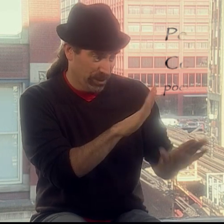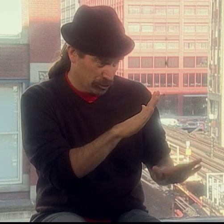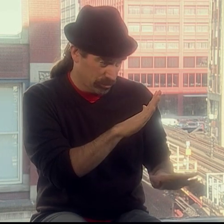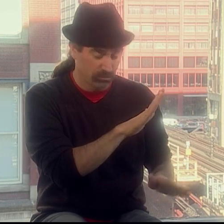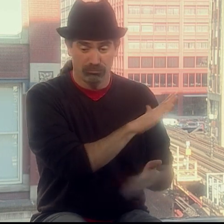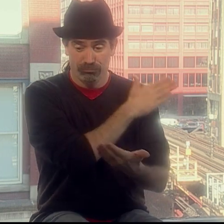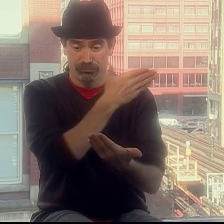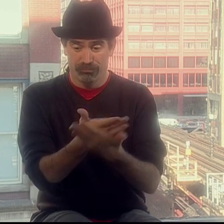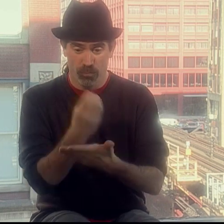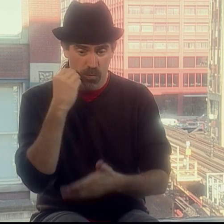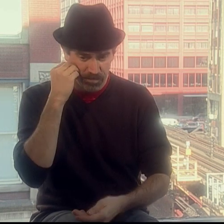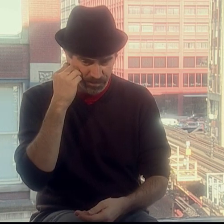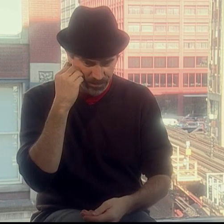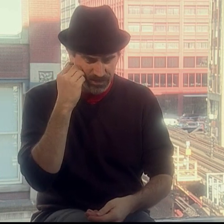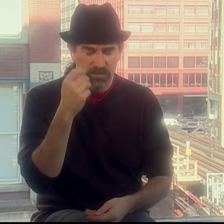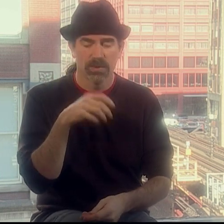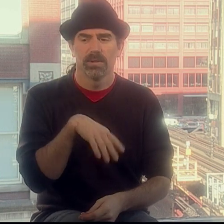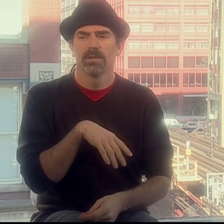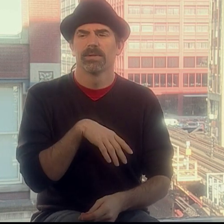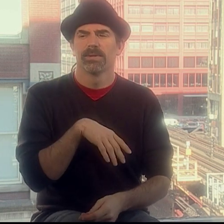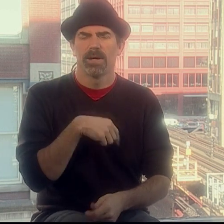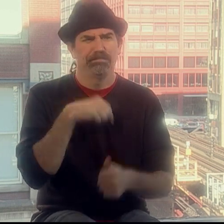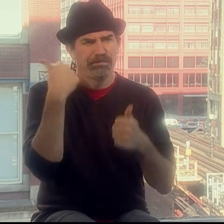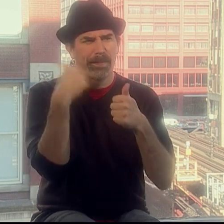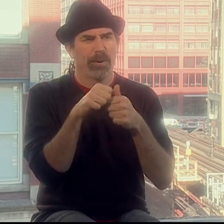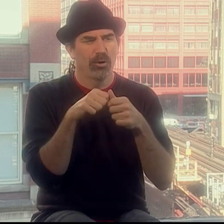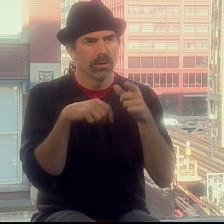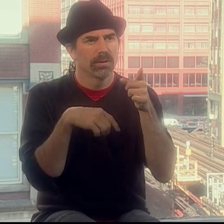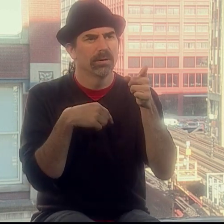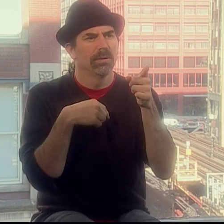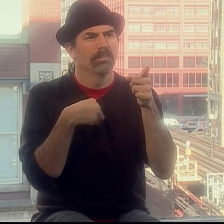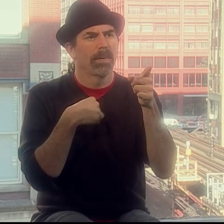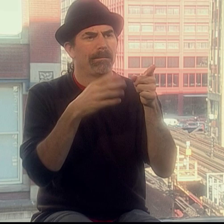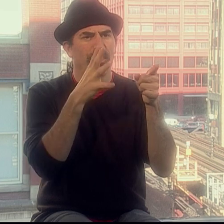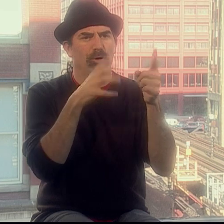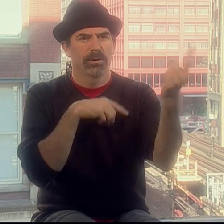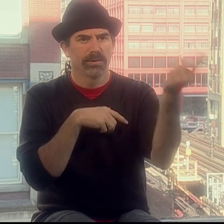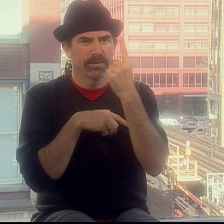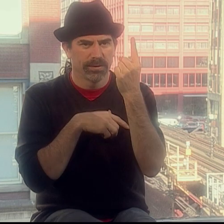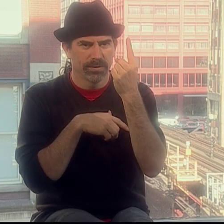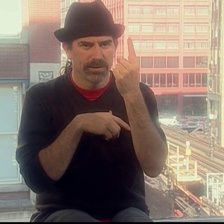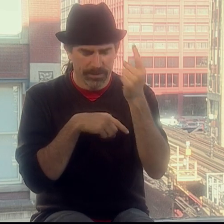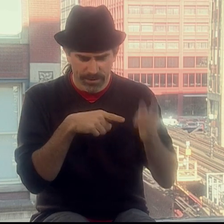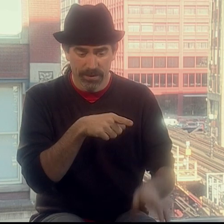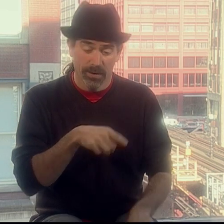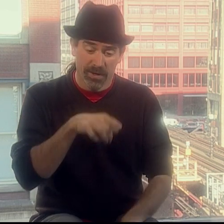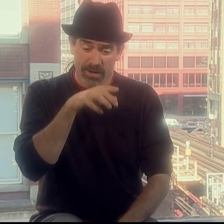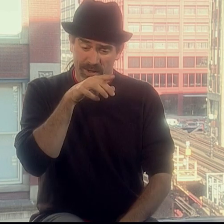I remember when I got home from the hospital after my illness, my mother came up to me and started speaking to me.